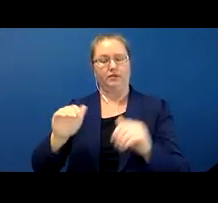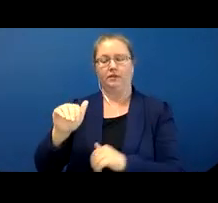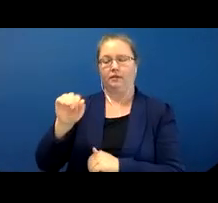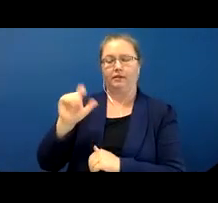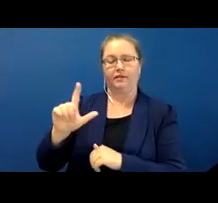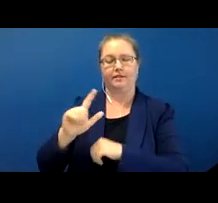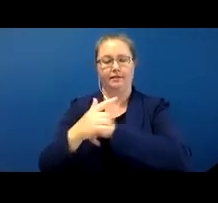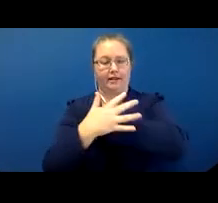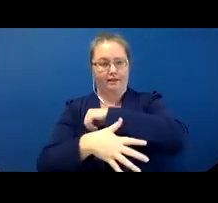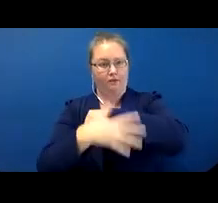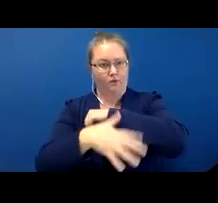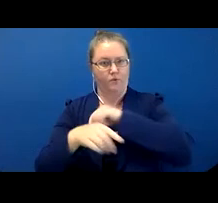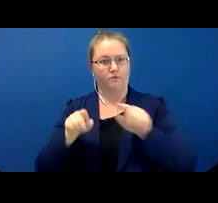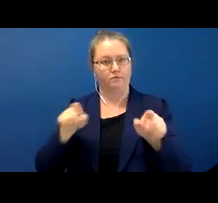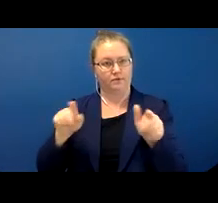compared.